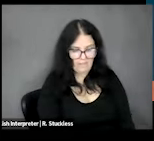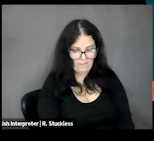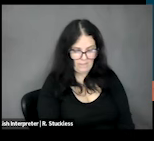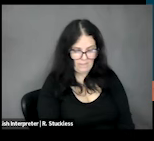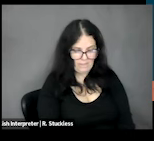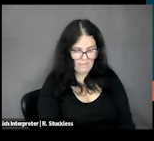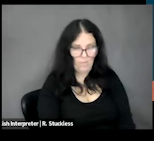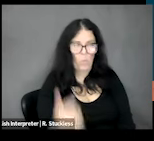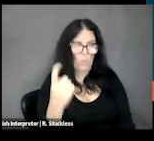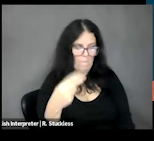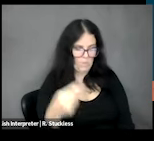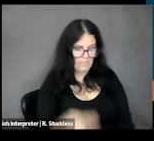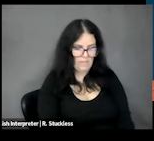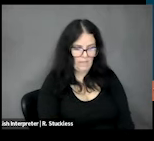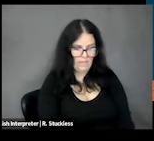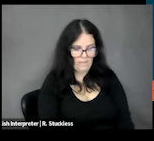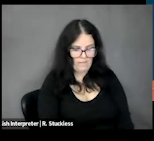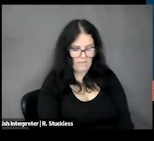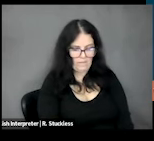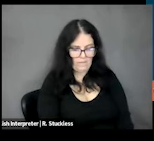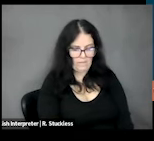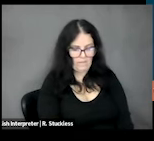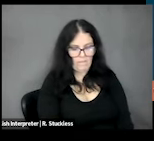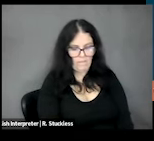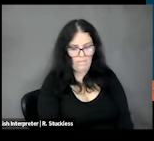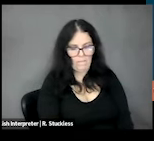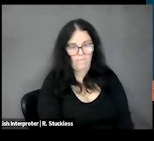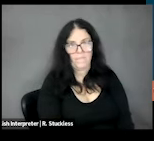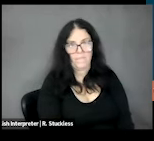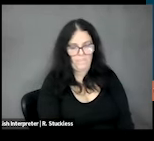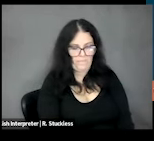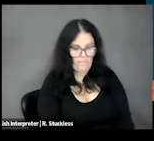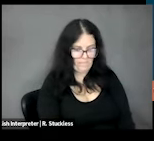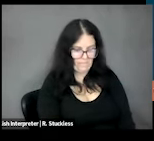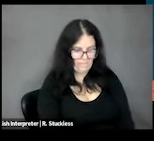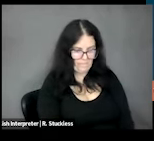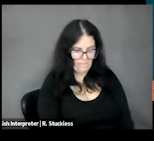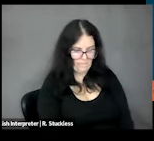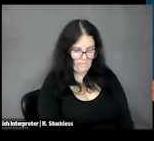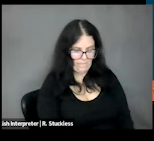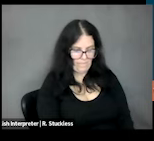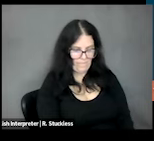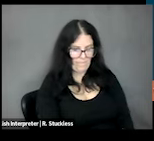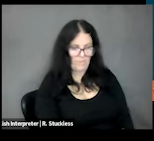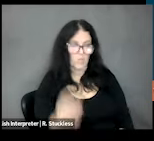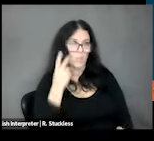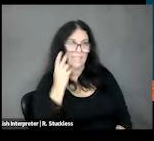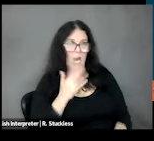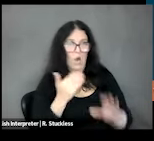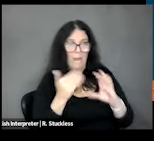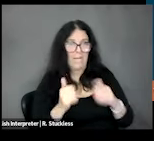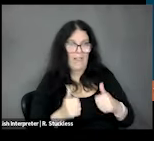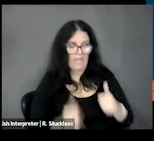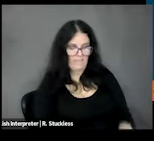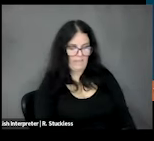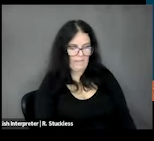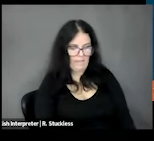slide, Devon, you'll see our um email address for the study,